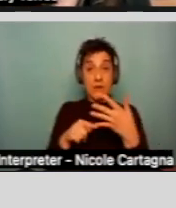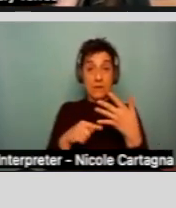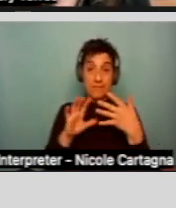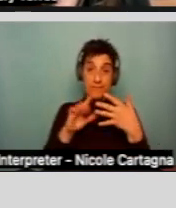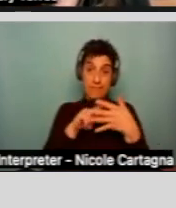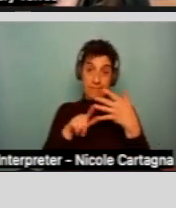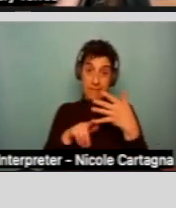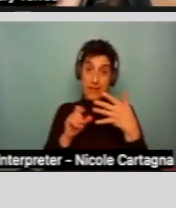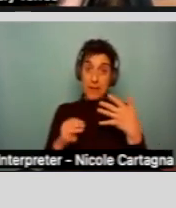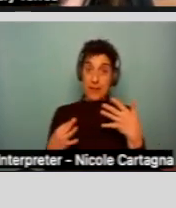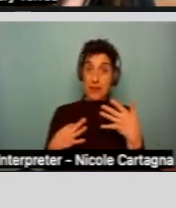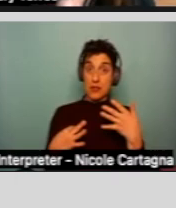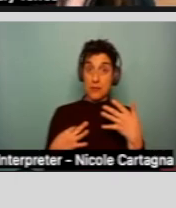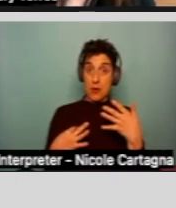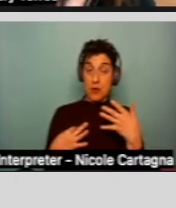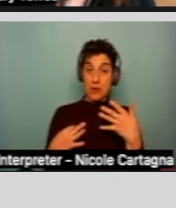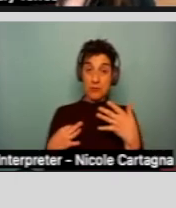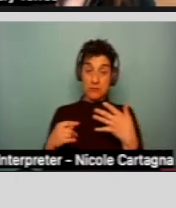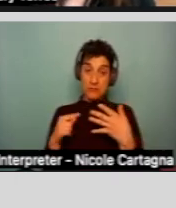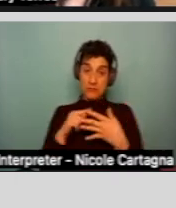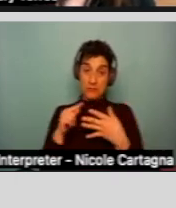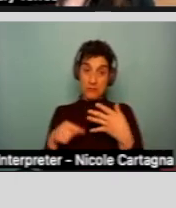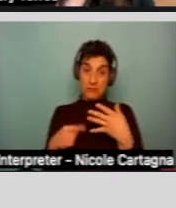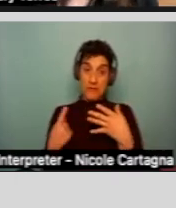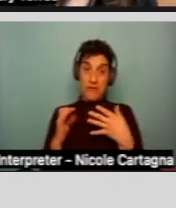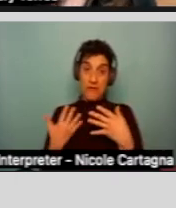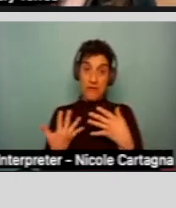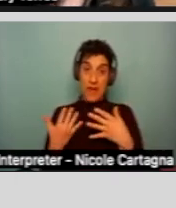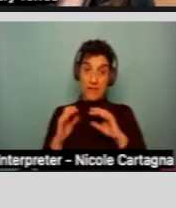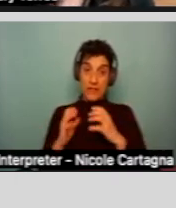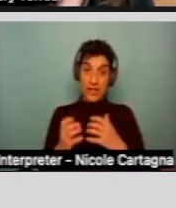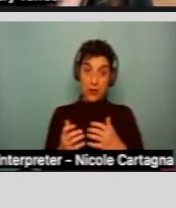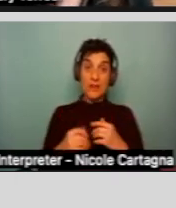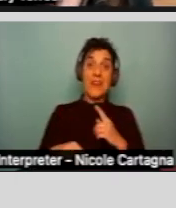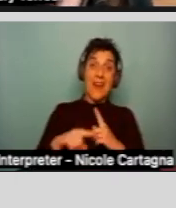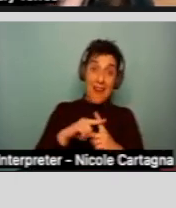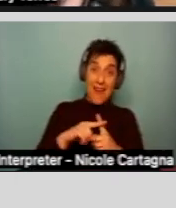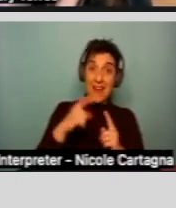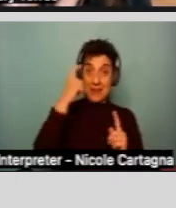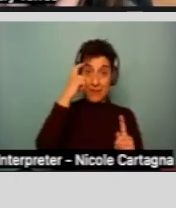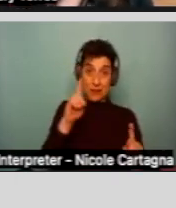of those five categories, but... and have a mental disorder, but we just want to make